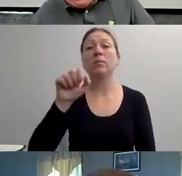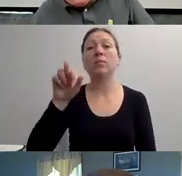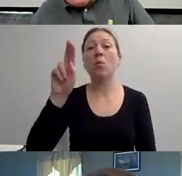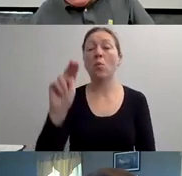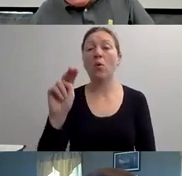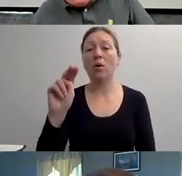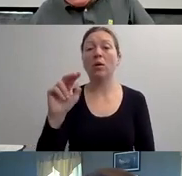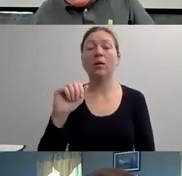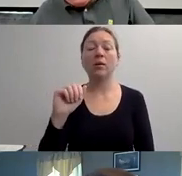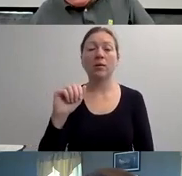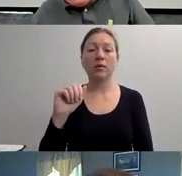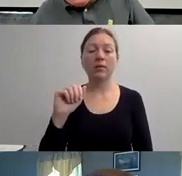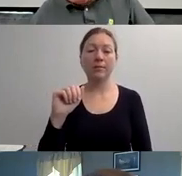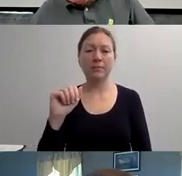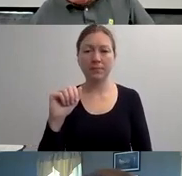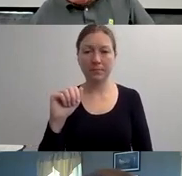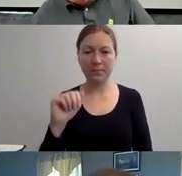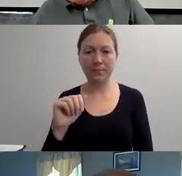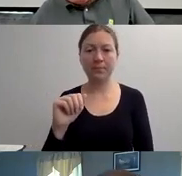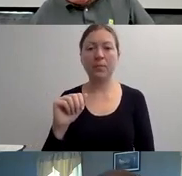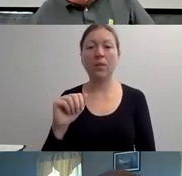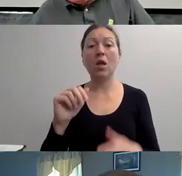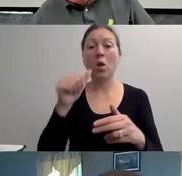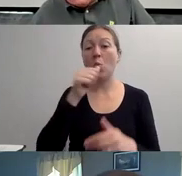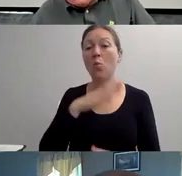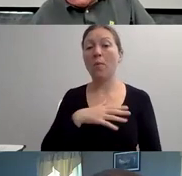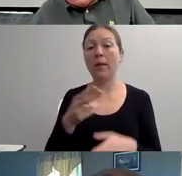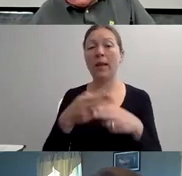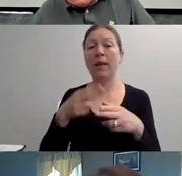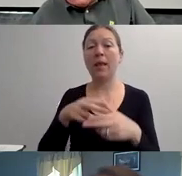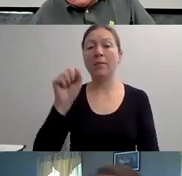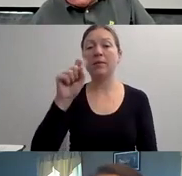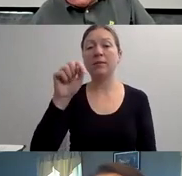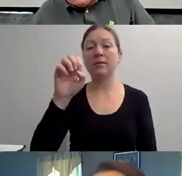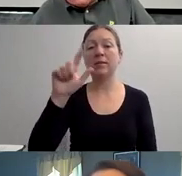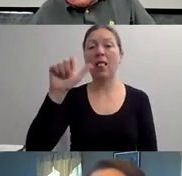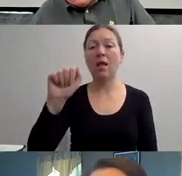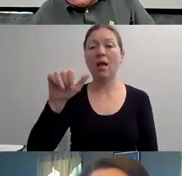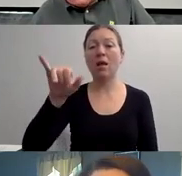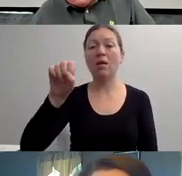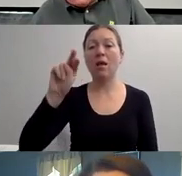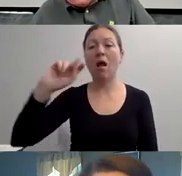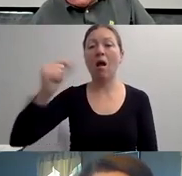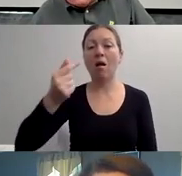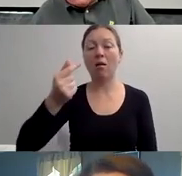MY TURN TO TALK AND I CAN'T. SO HOW TO PUT THIS, WHAT STEVE SAID, INTO PRACTICE. OKAY."